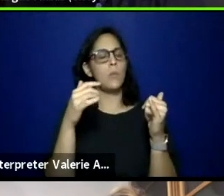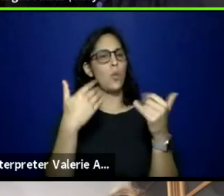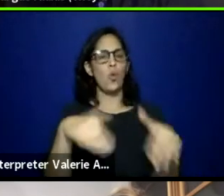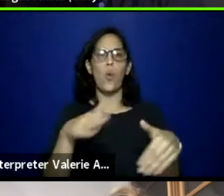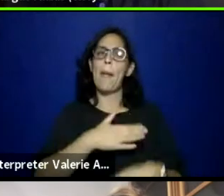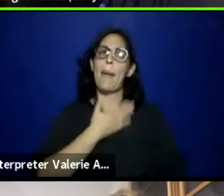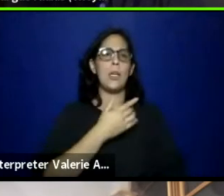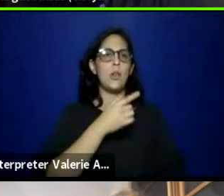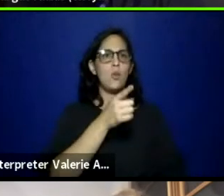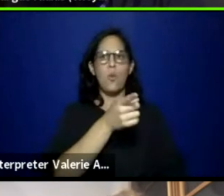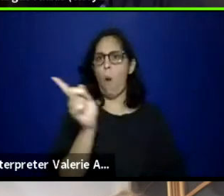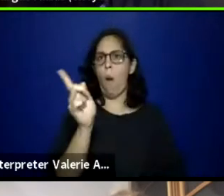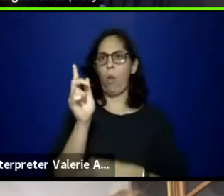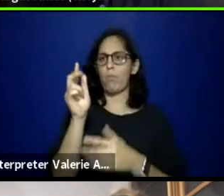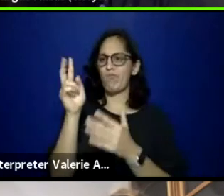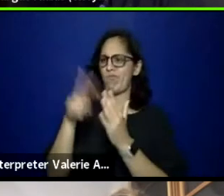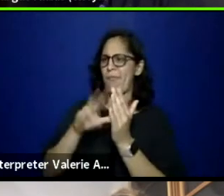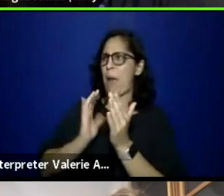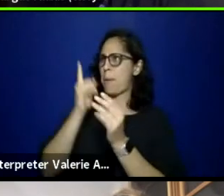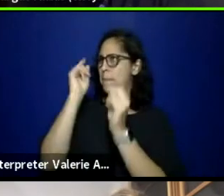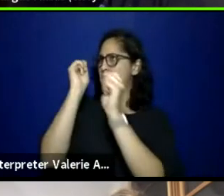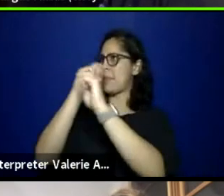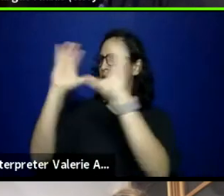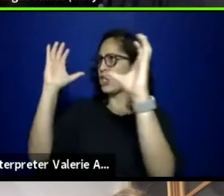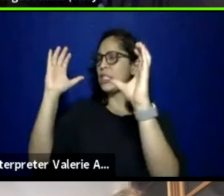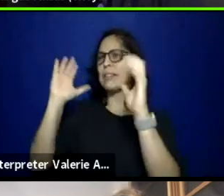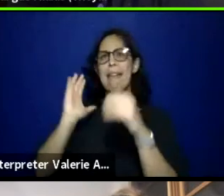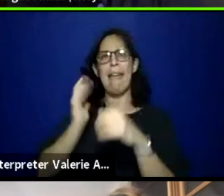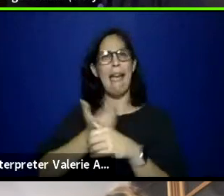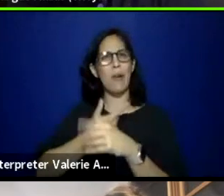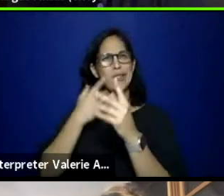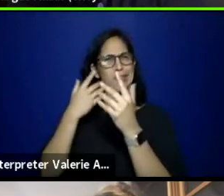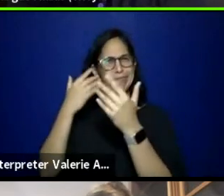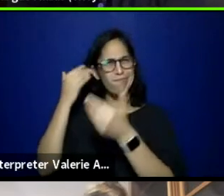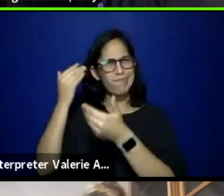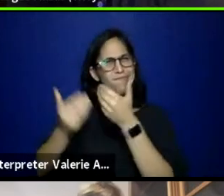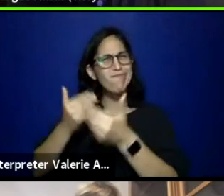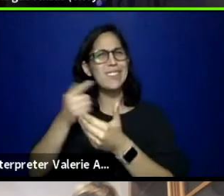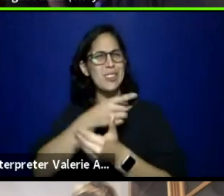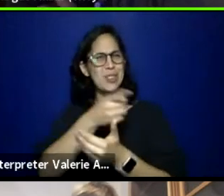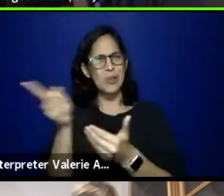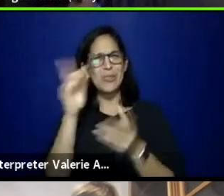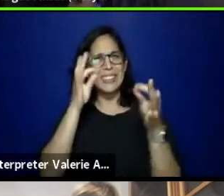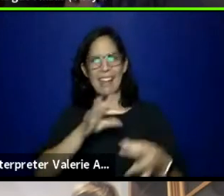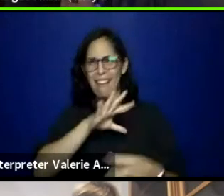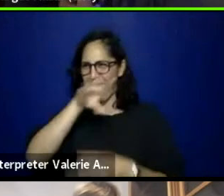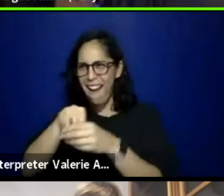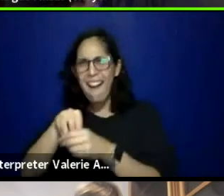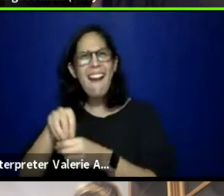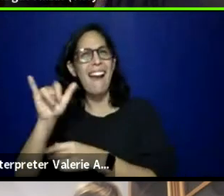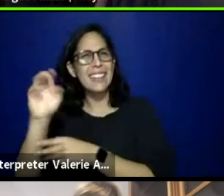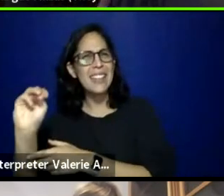yes, we'll work with you. And I think, not I think, that's just, it's just beautiful.